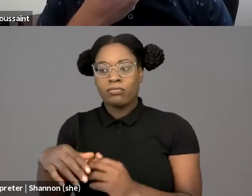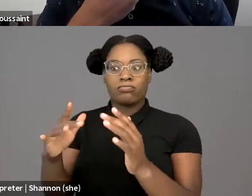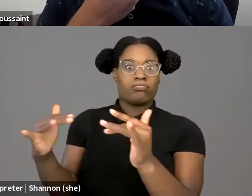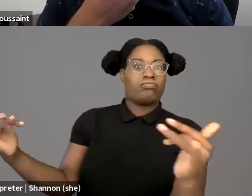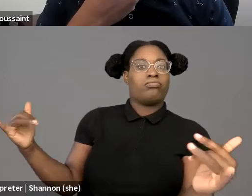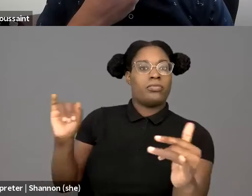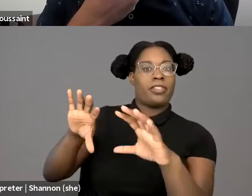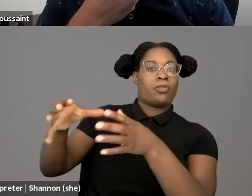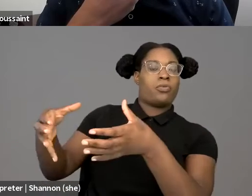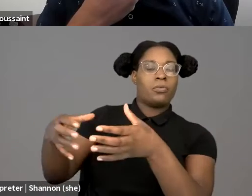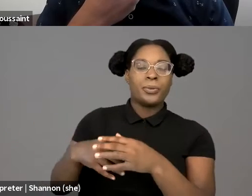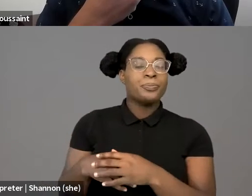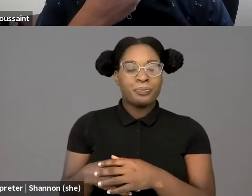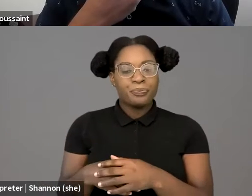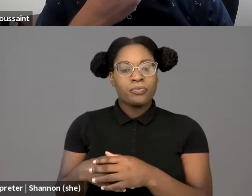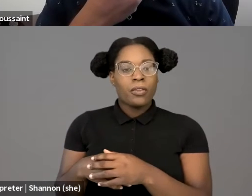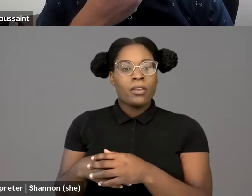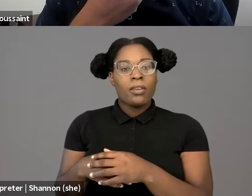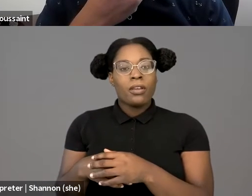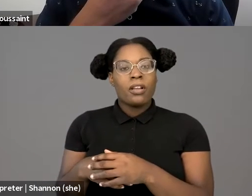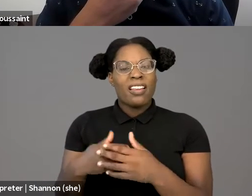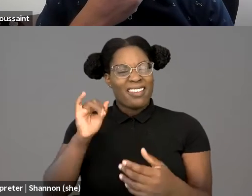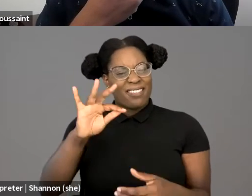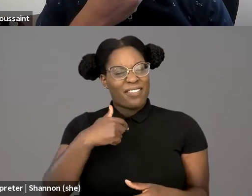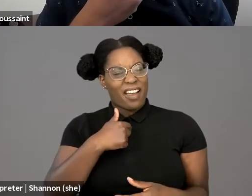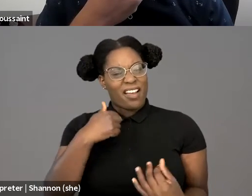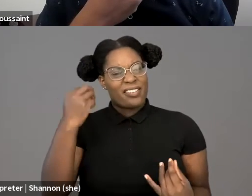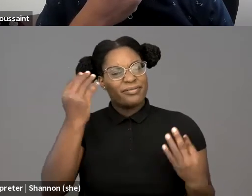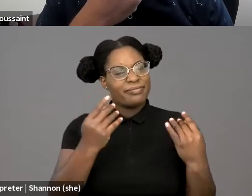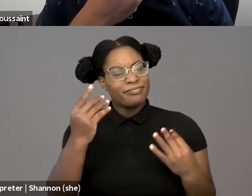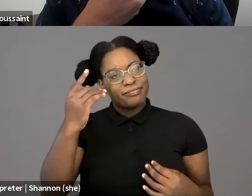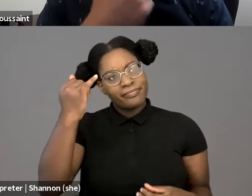I think if I imagine sort of a future of protest